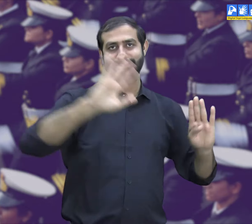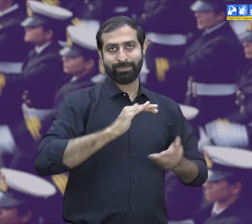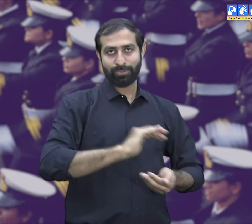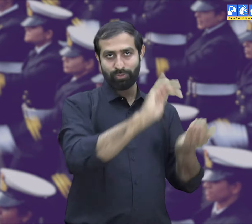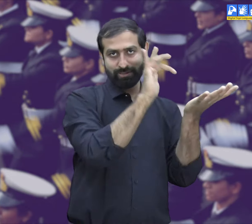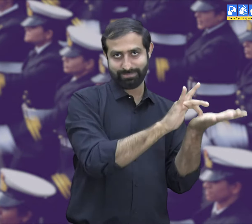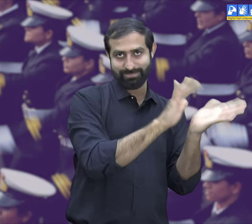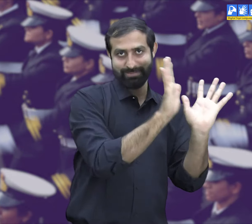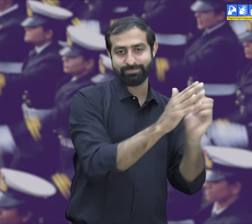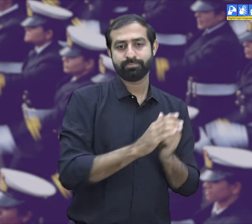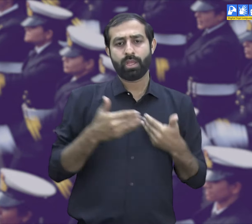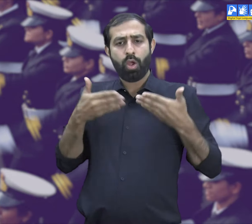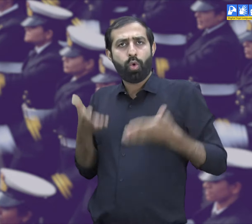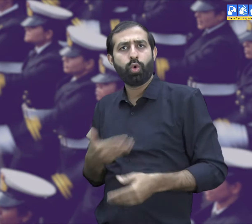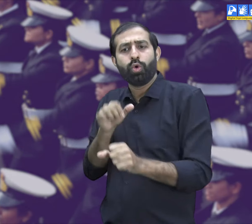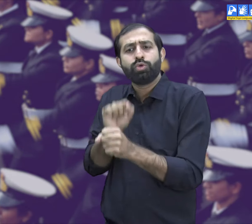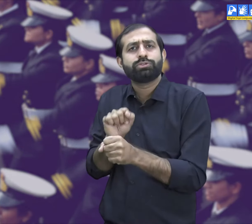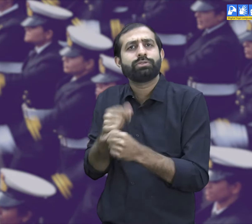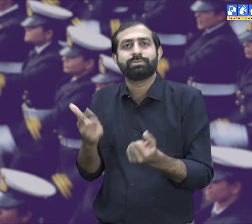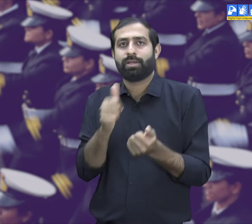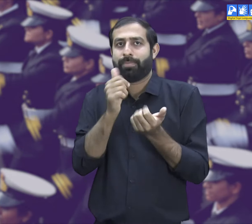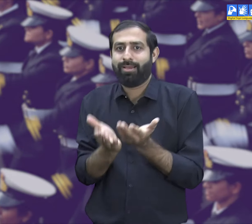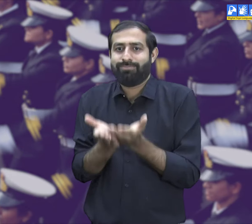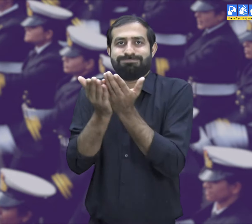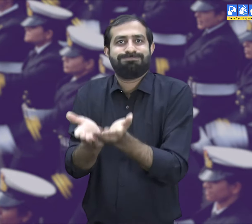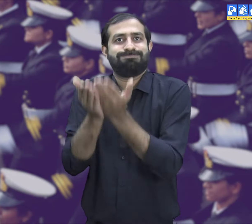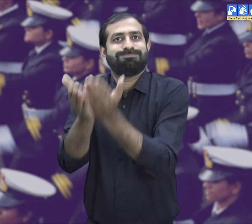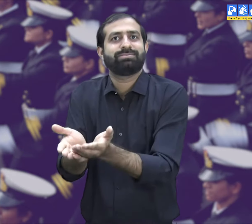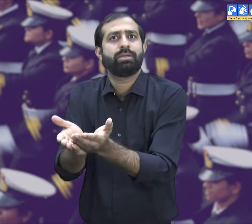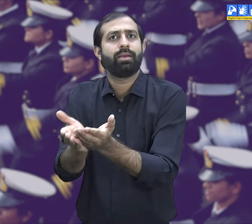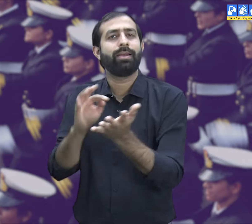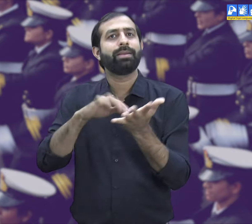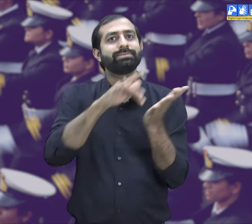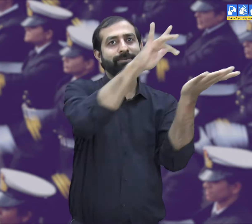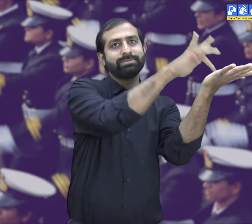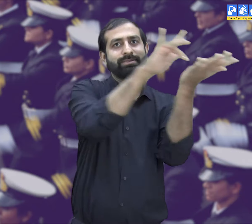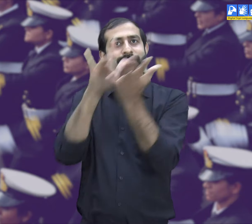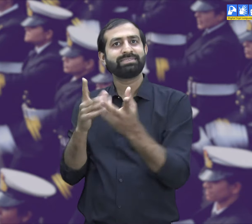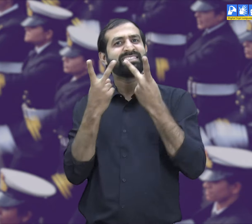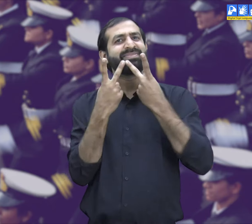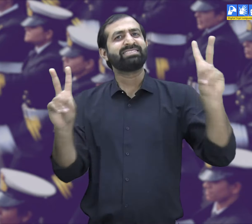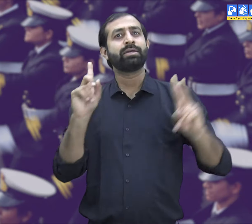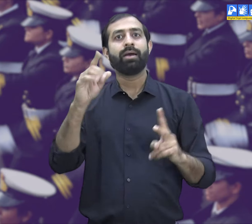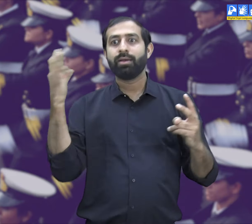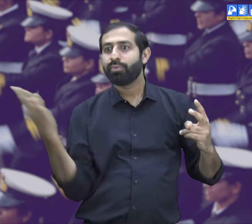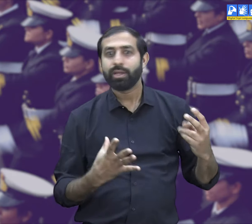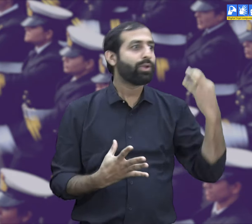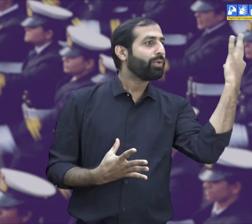I was born in the hills and now I'm working sea.